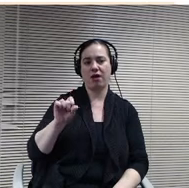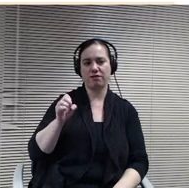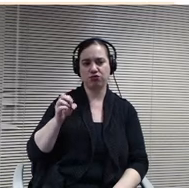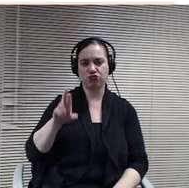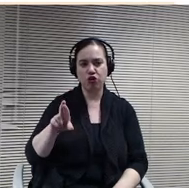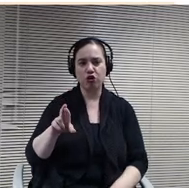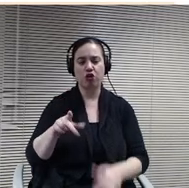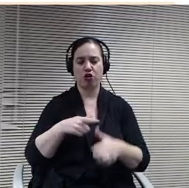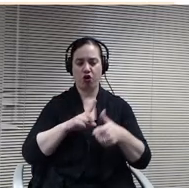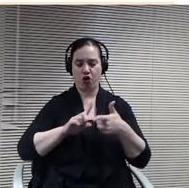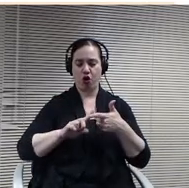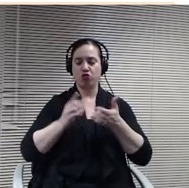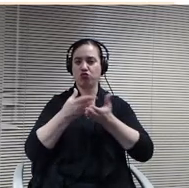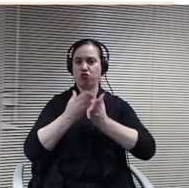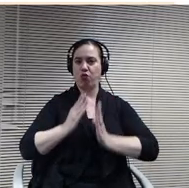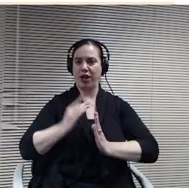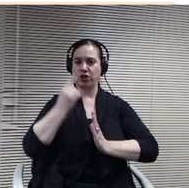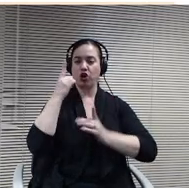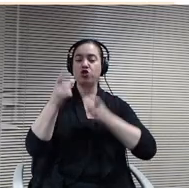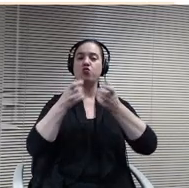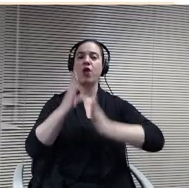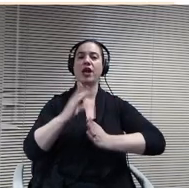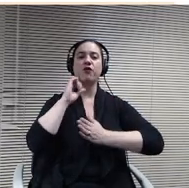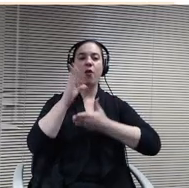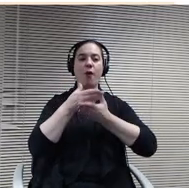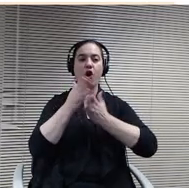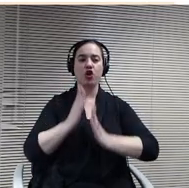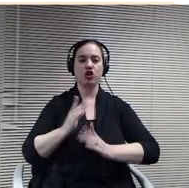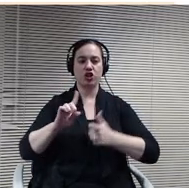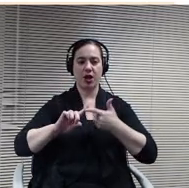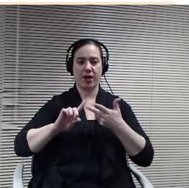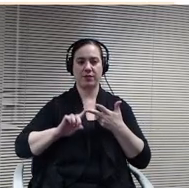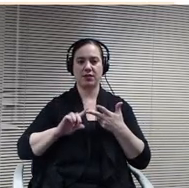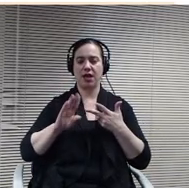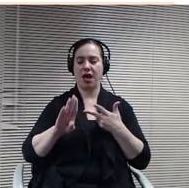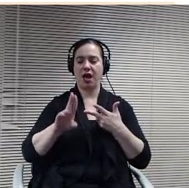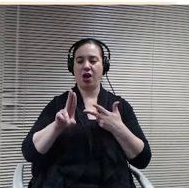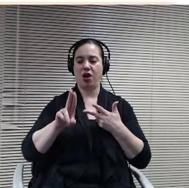to help with this ability Association. There's just a high level of interest from outside.